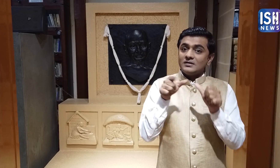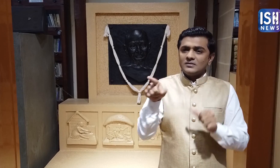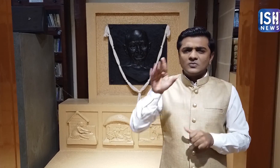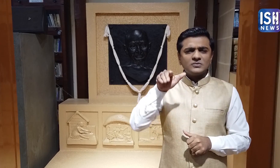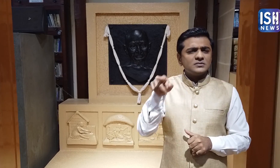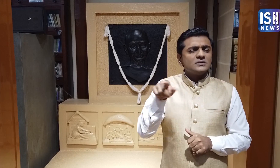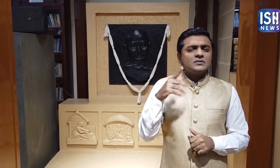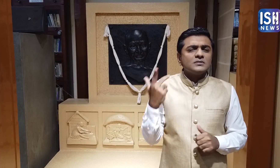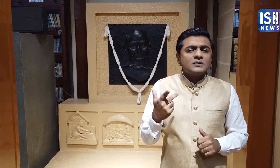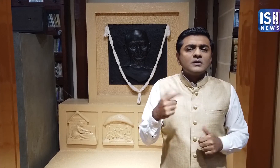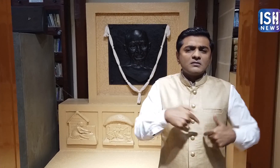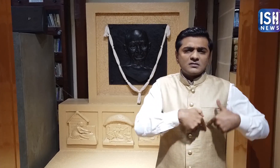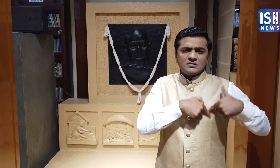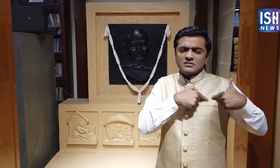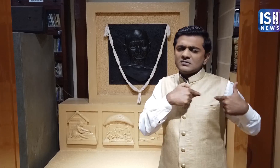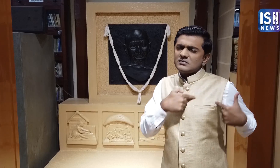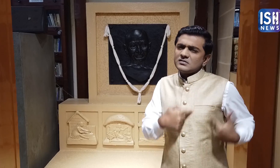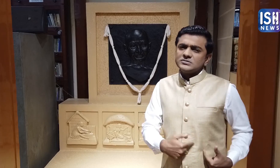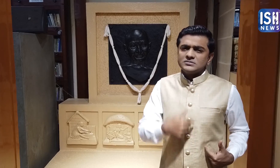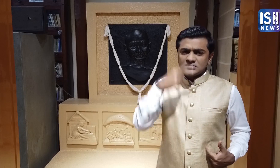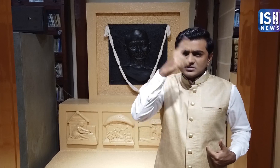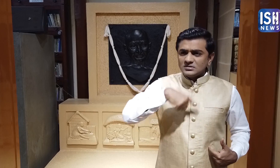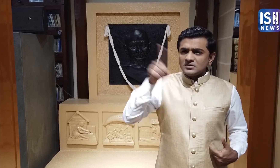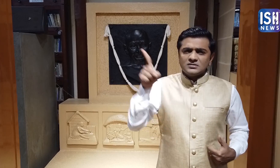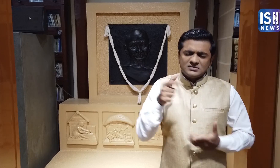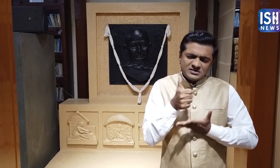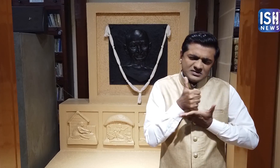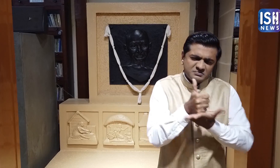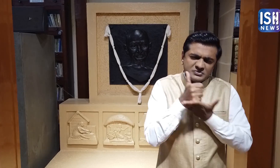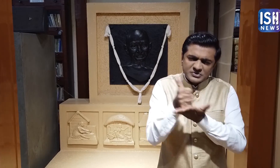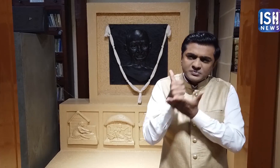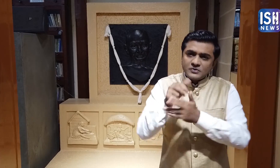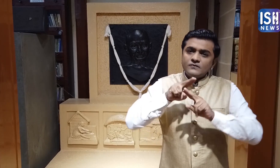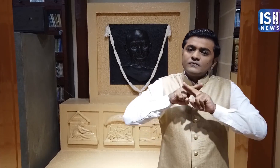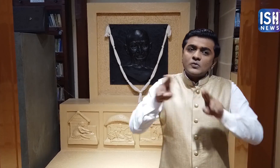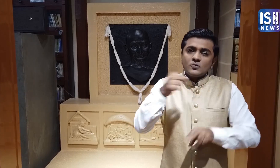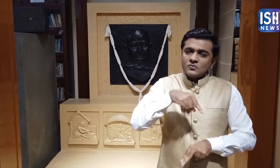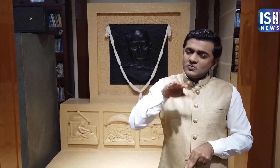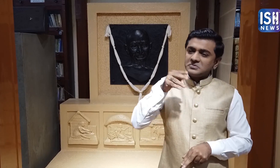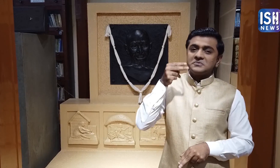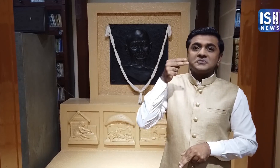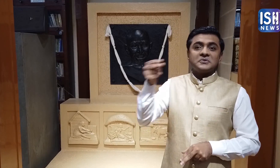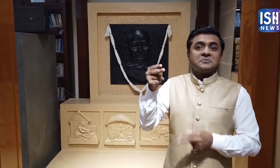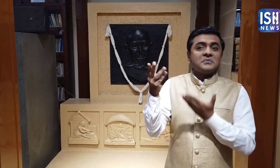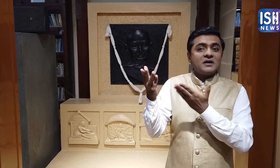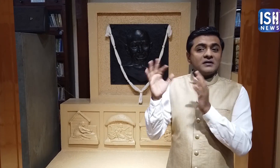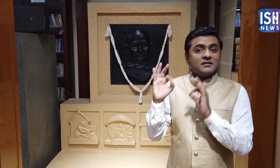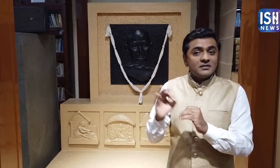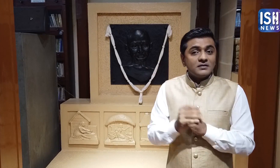He was called this because, he was a very good man and had a great soul, who helped India a lot.